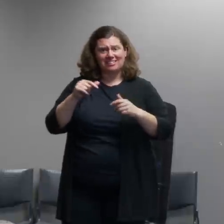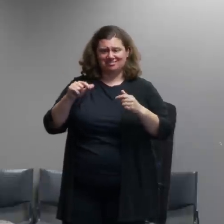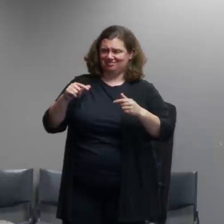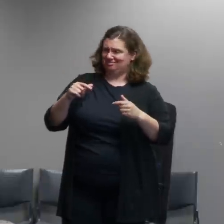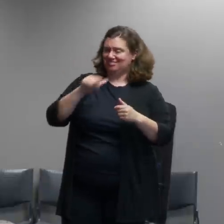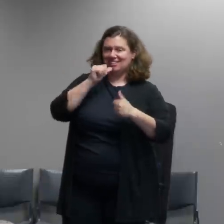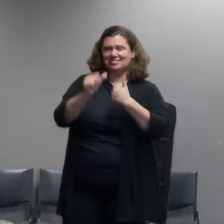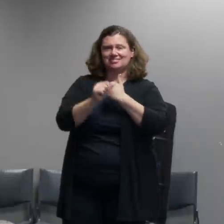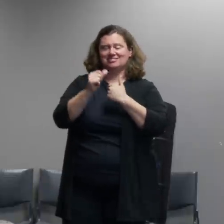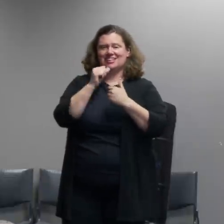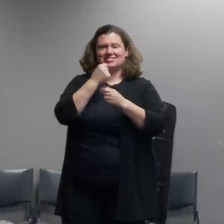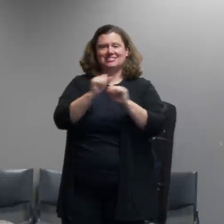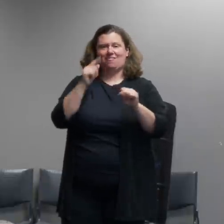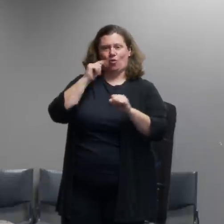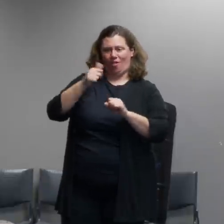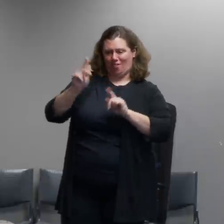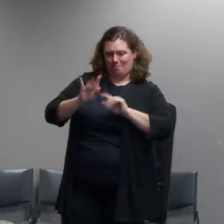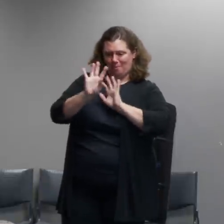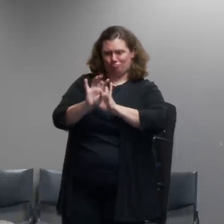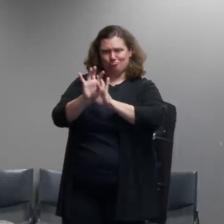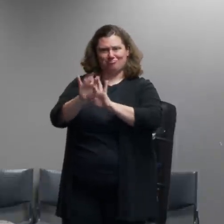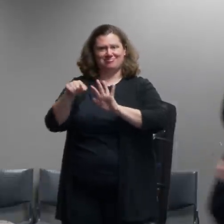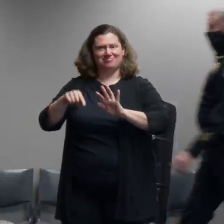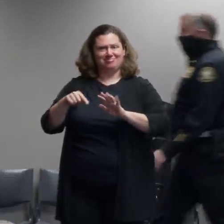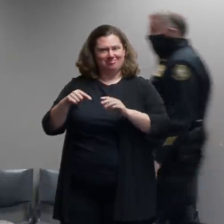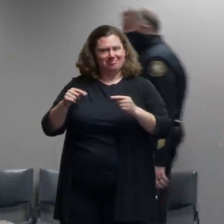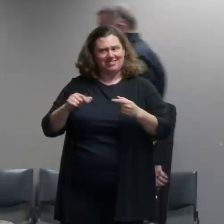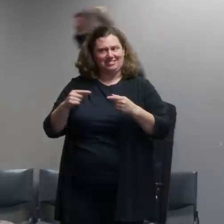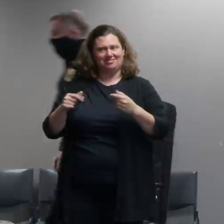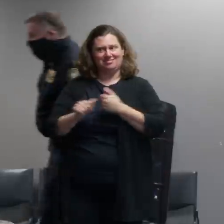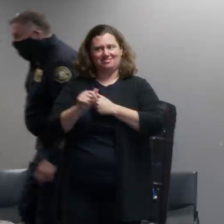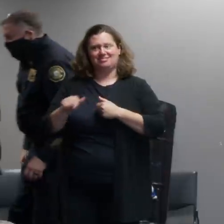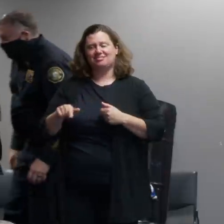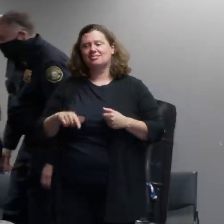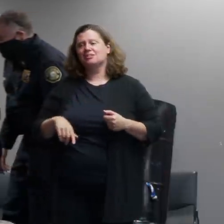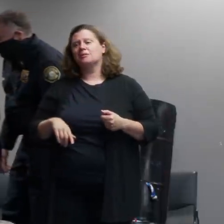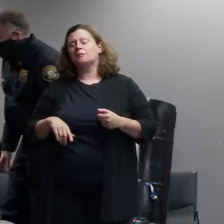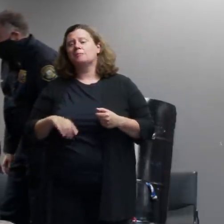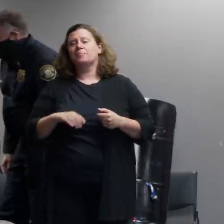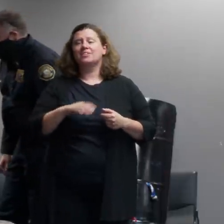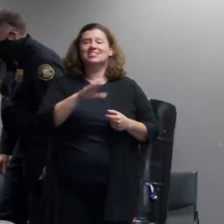if it's a choice between deploying cs gas or having a fatality